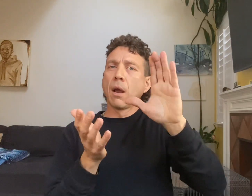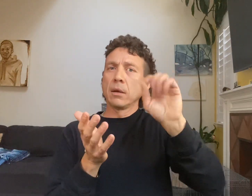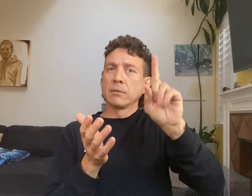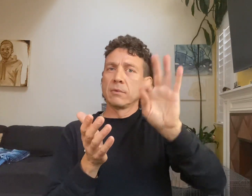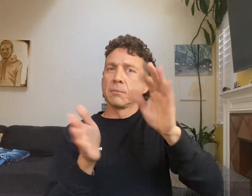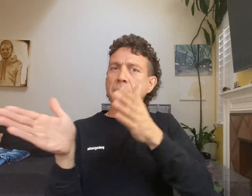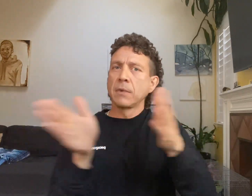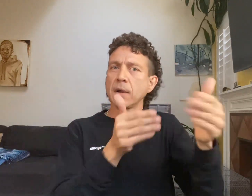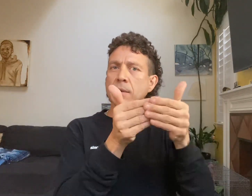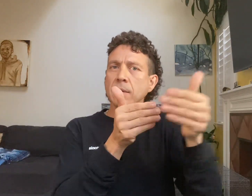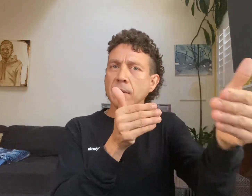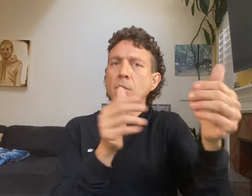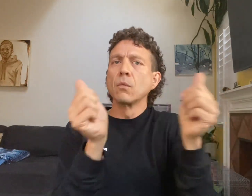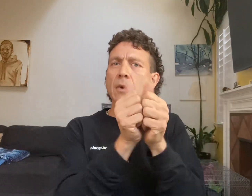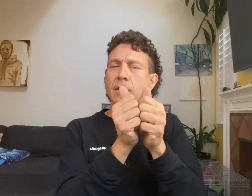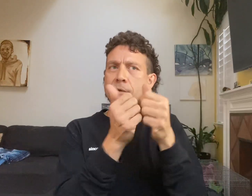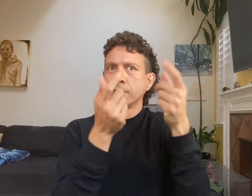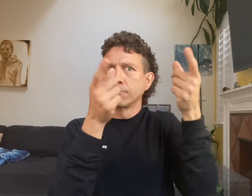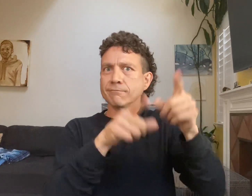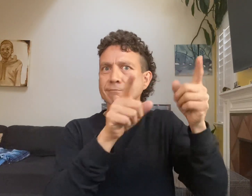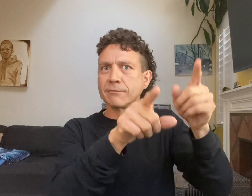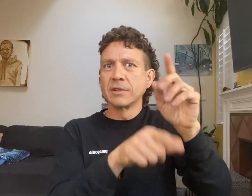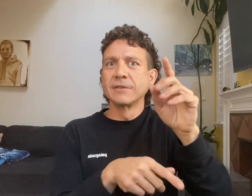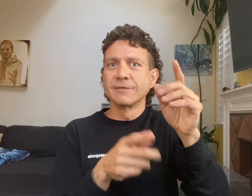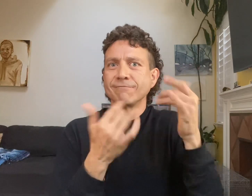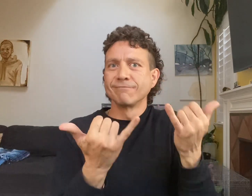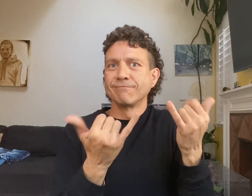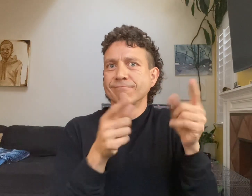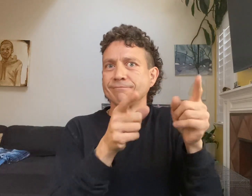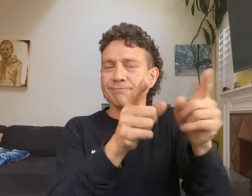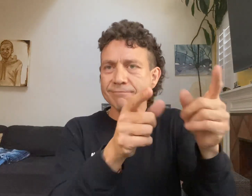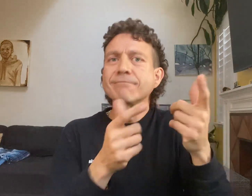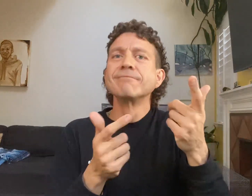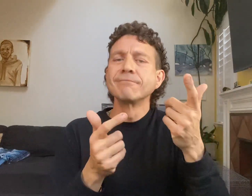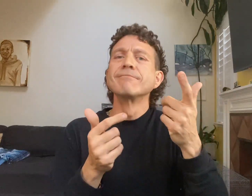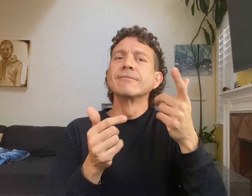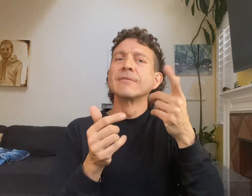meanwhile we are at this moment, what is CSD Fremont with current events